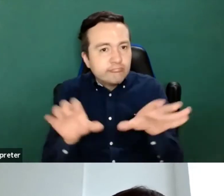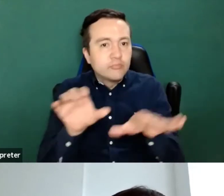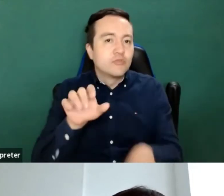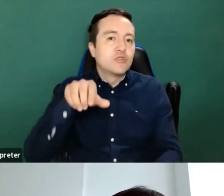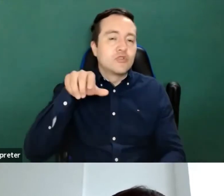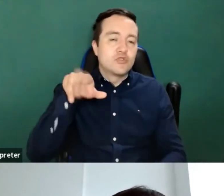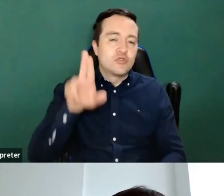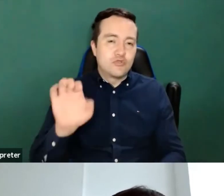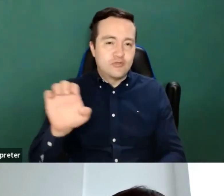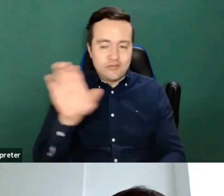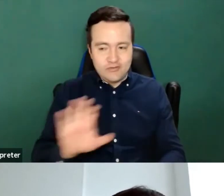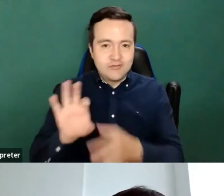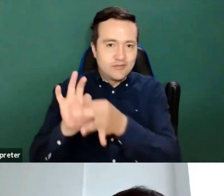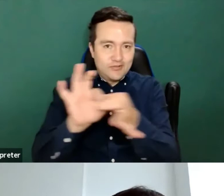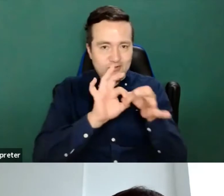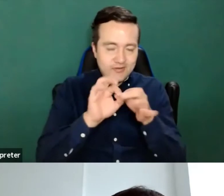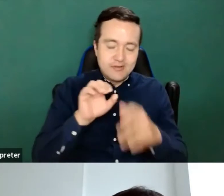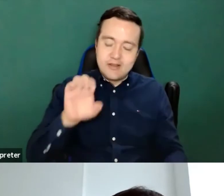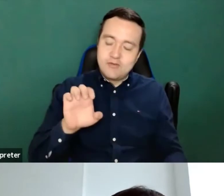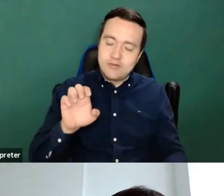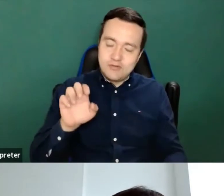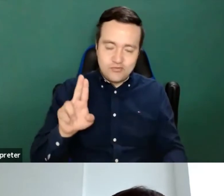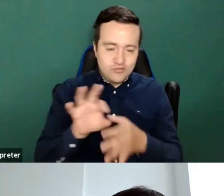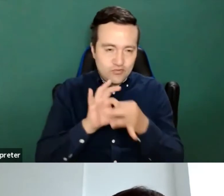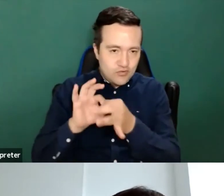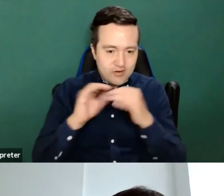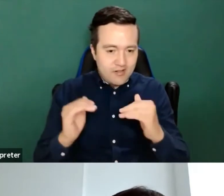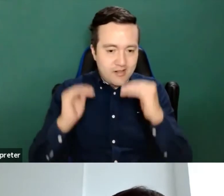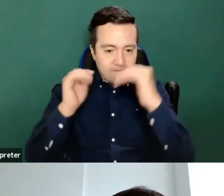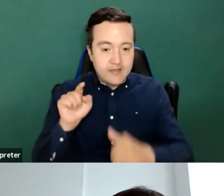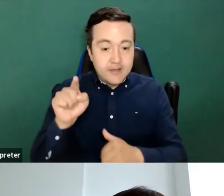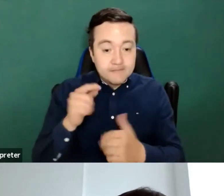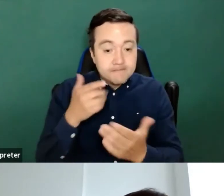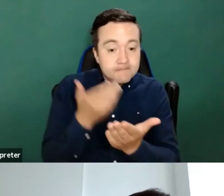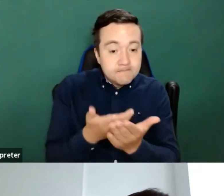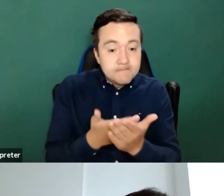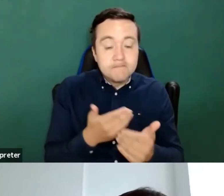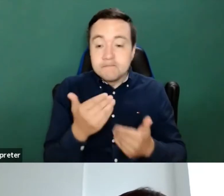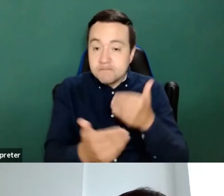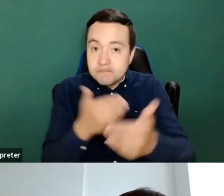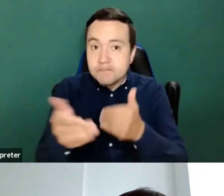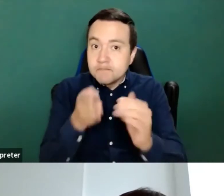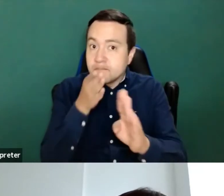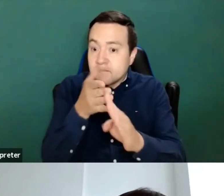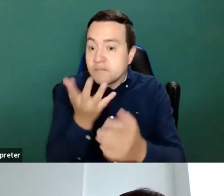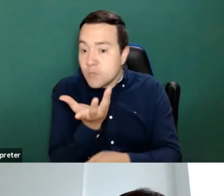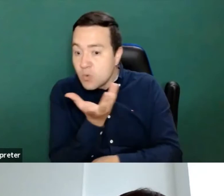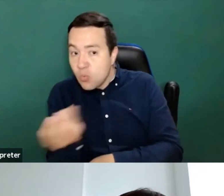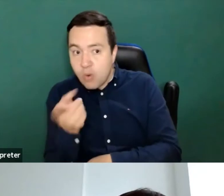But radical will take care of the sort of forward looking group here and making sure that we collect